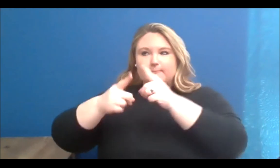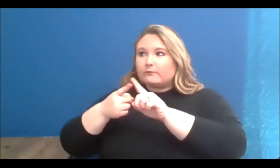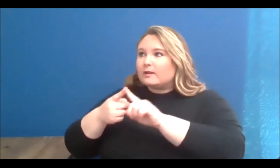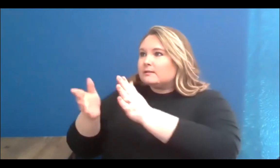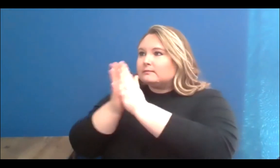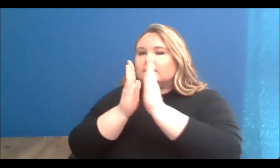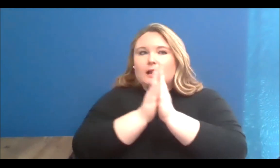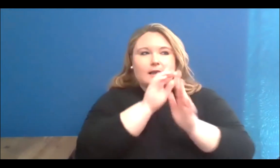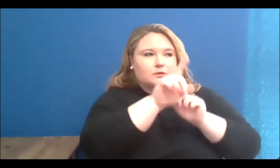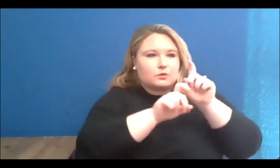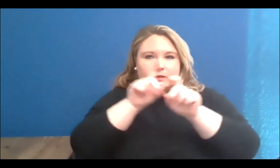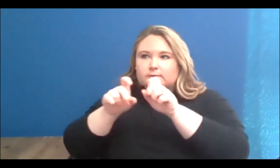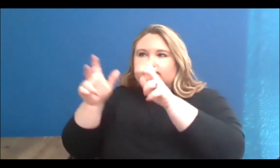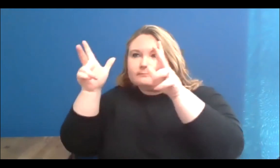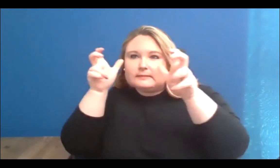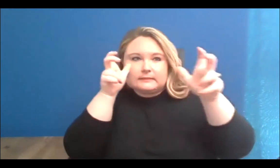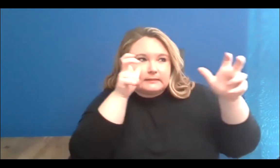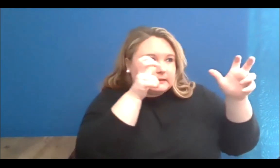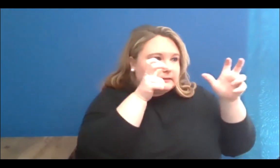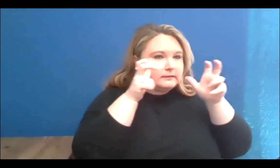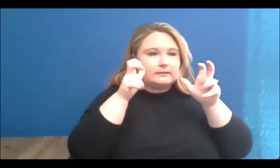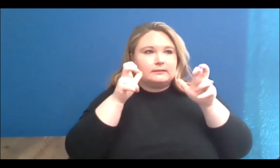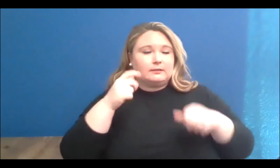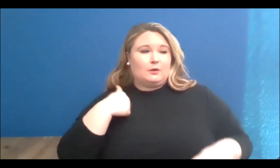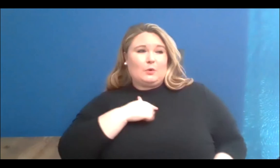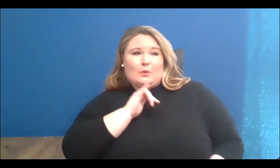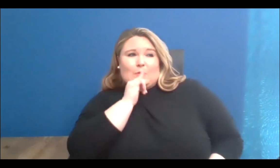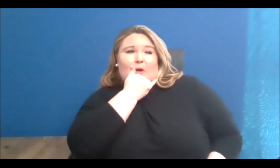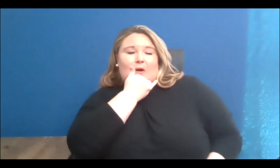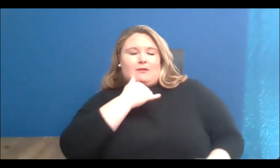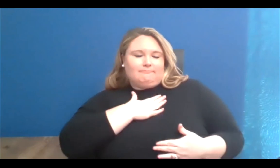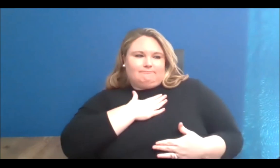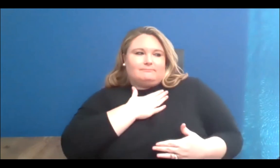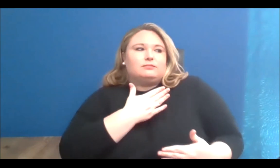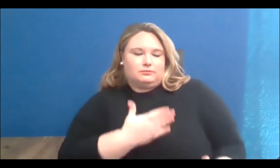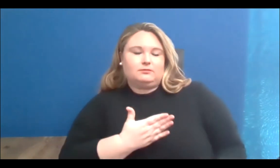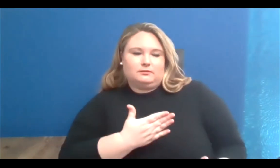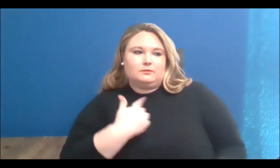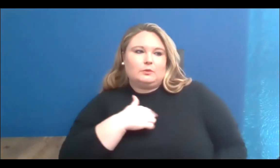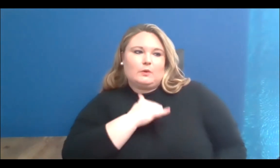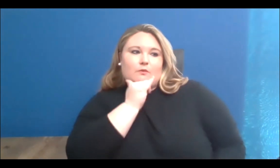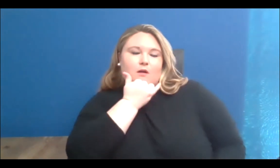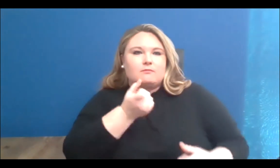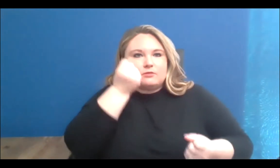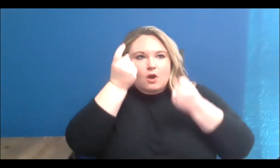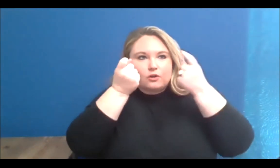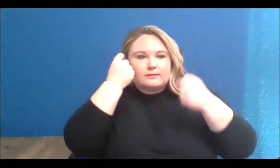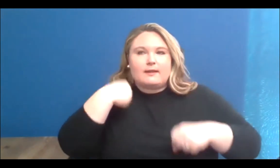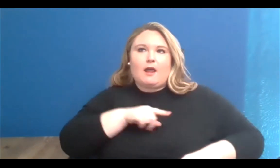to admit and name our mistakes, and learn from them. To understand our privilege and to achieve the reconciliation